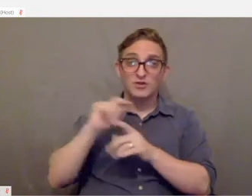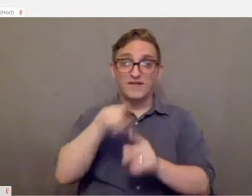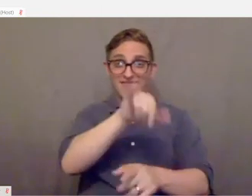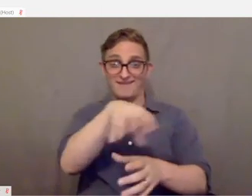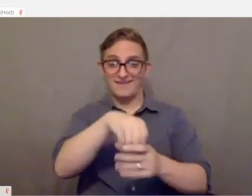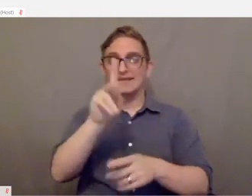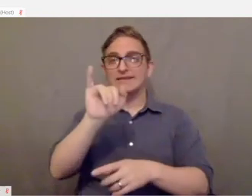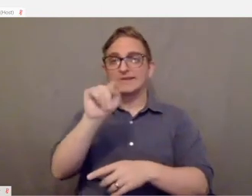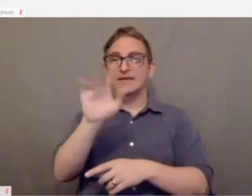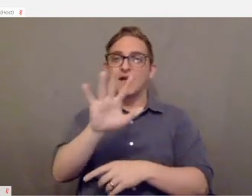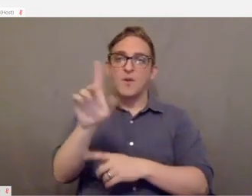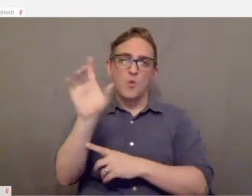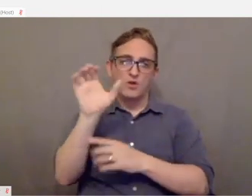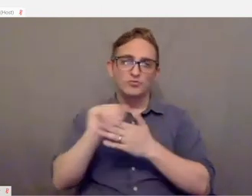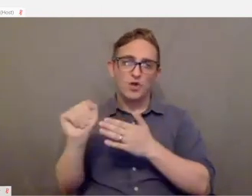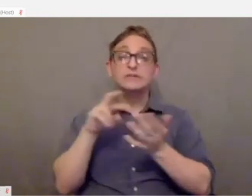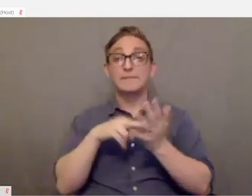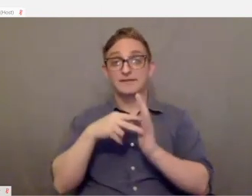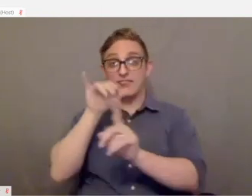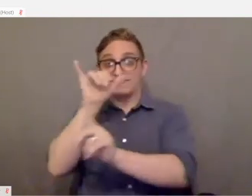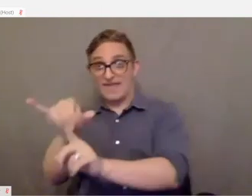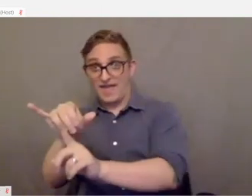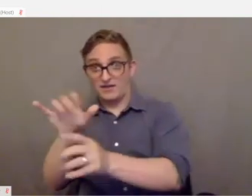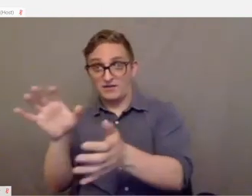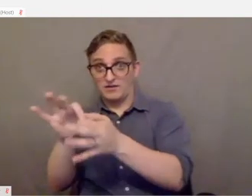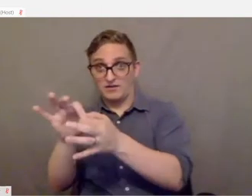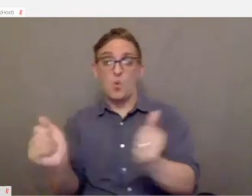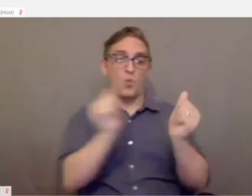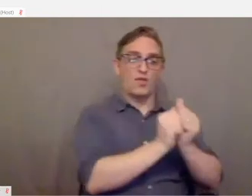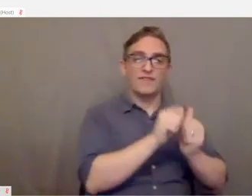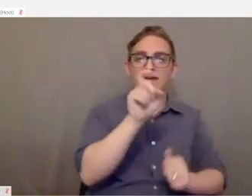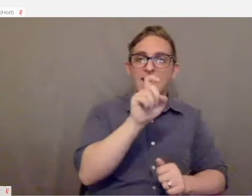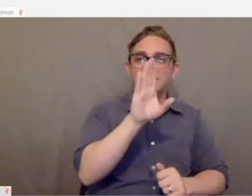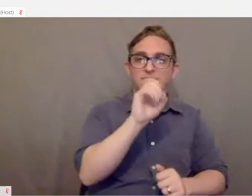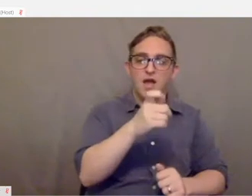This paired with the Xbox adaptive controller is really amazing.